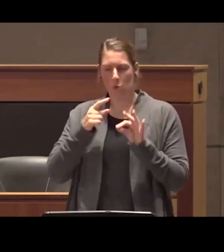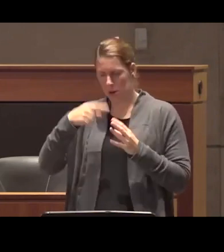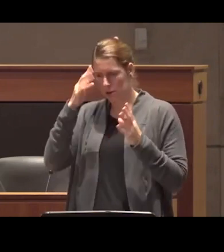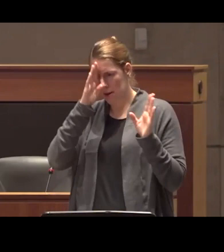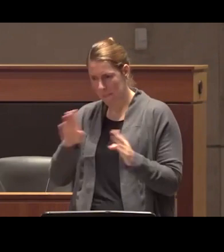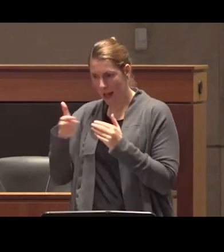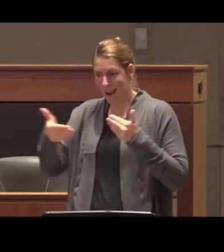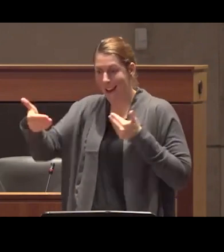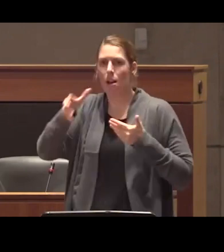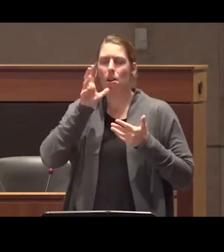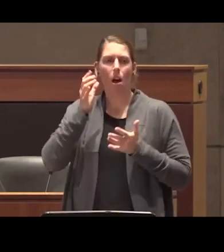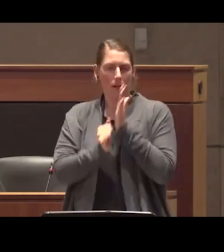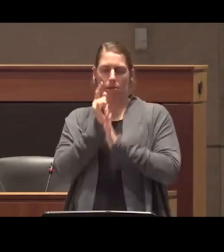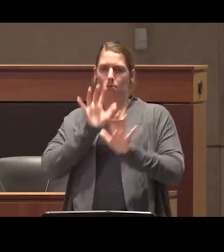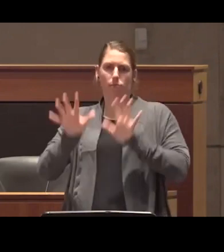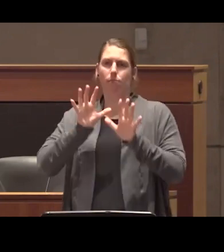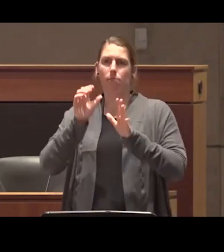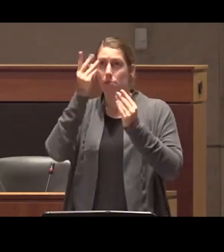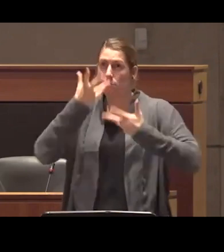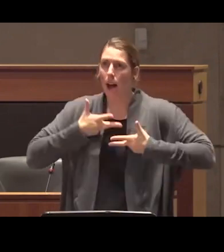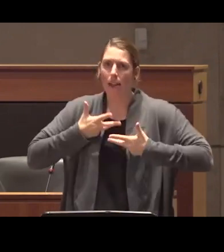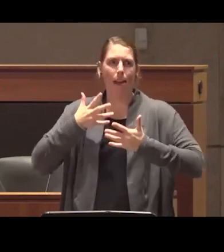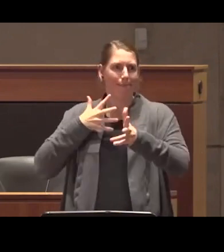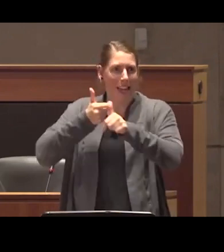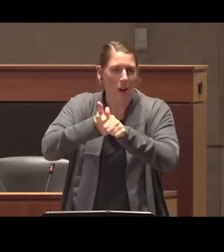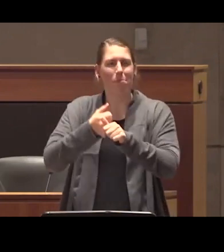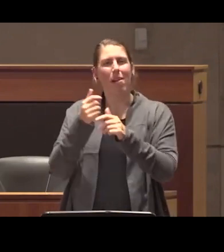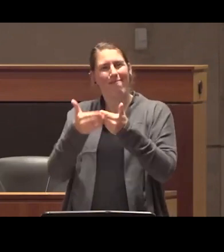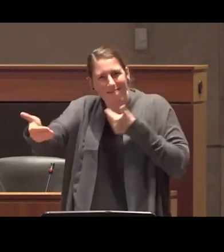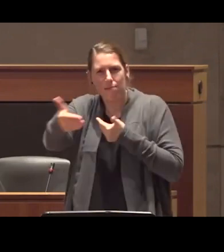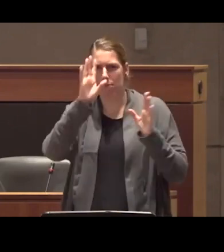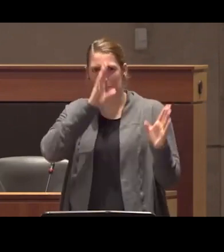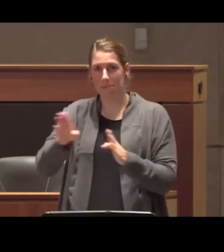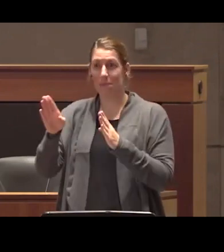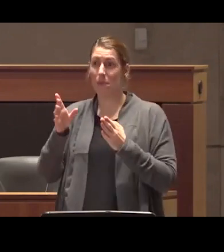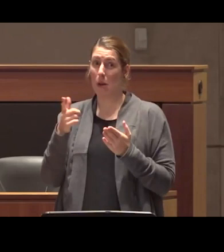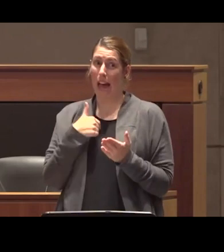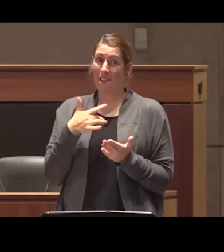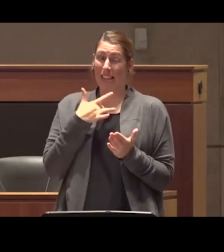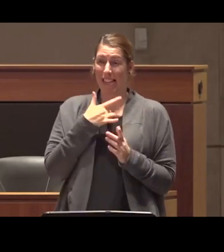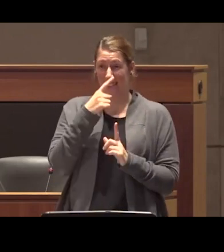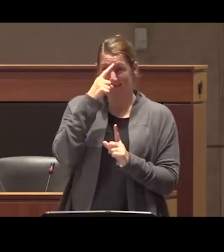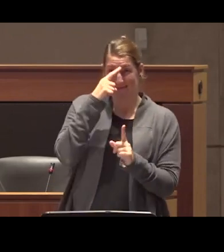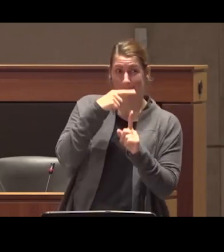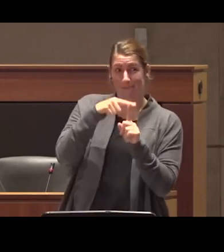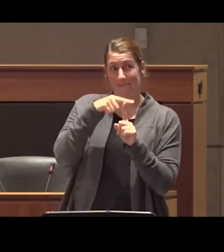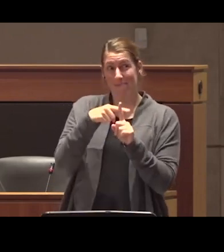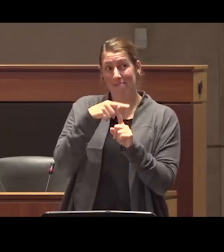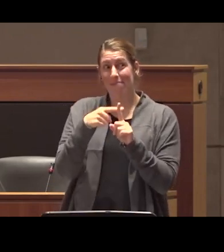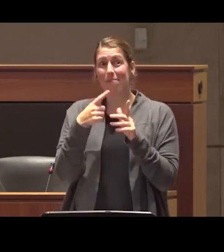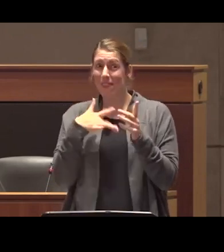bad policy decisions and disinformation and I am cautiously optimistic that we are on Route to kind